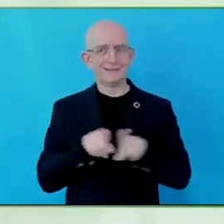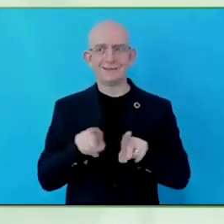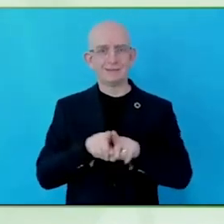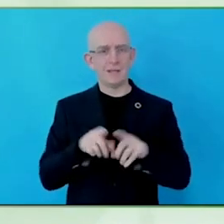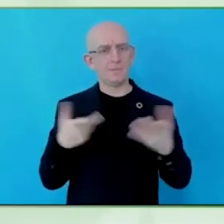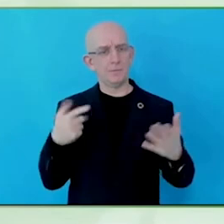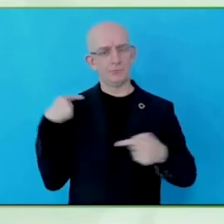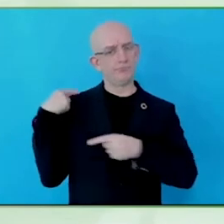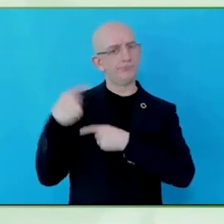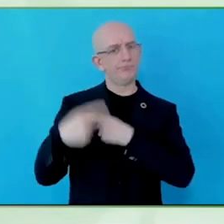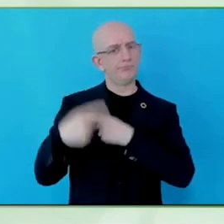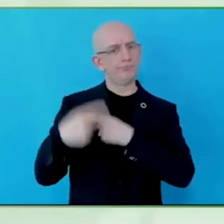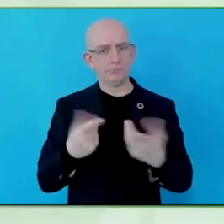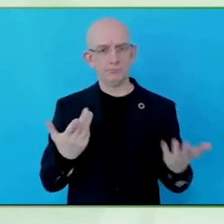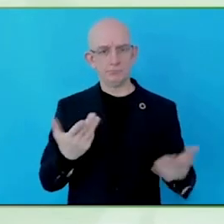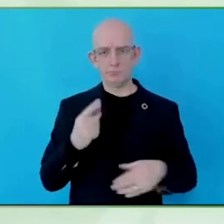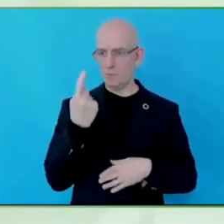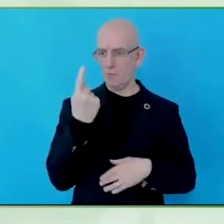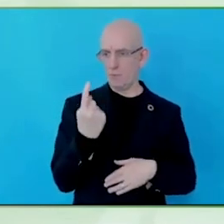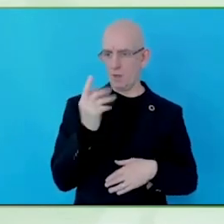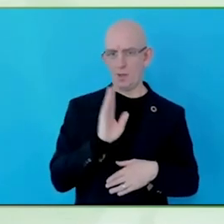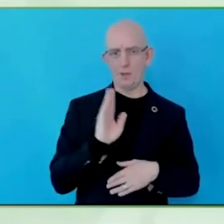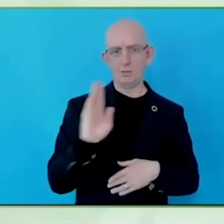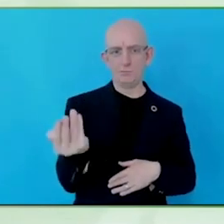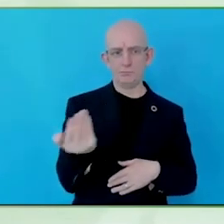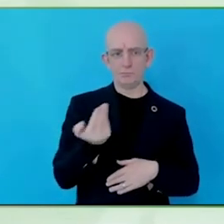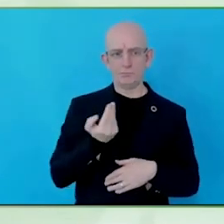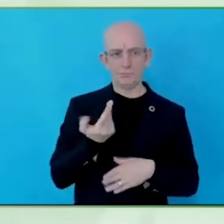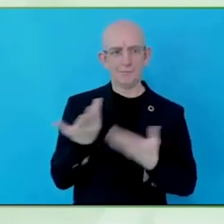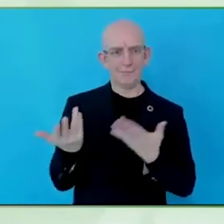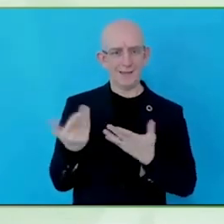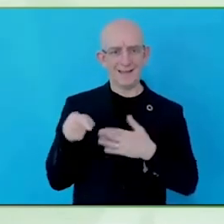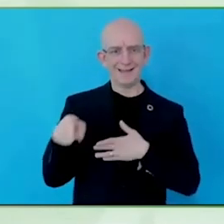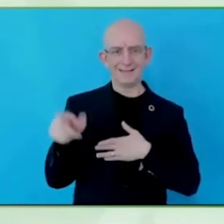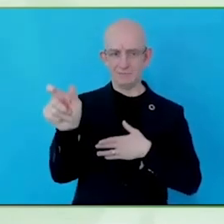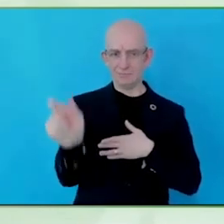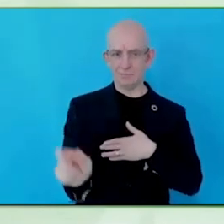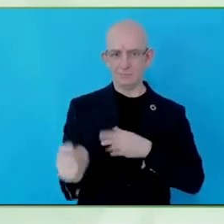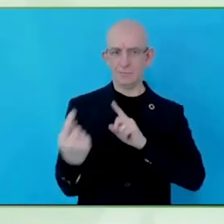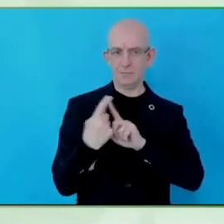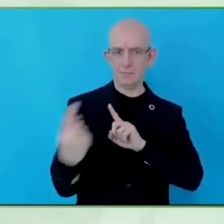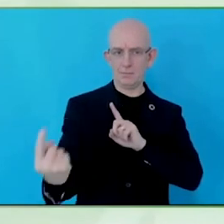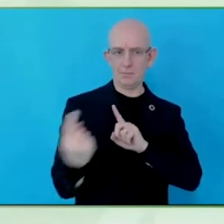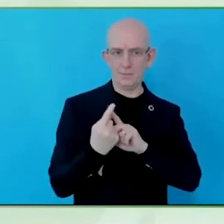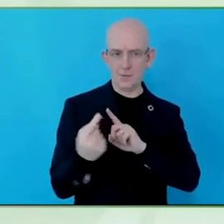there is a lot of value we are aware of. It is the reason that Christopher and I originally had this